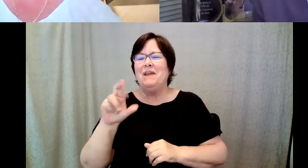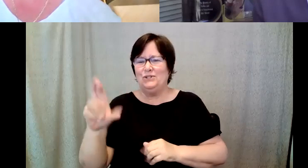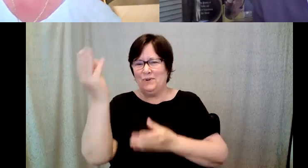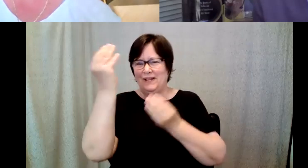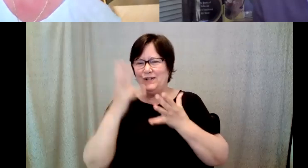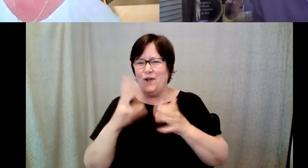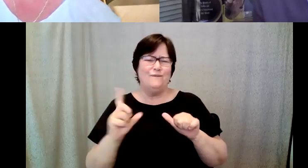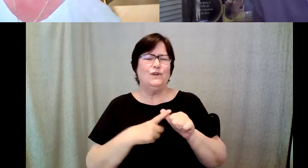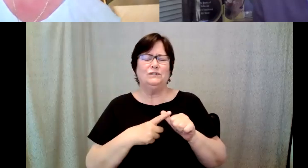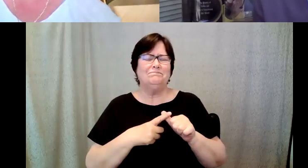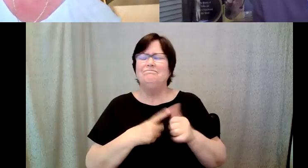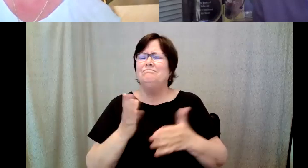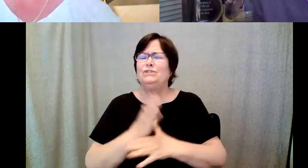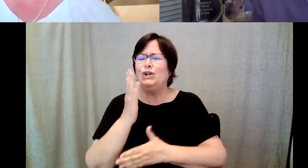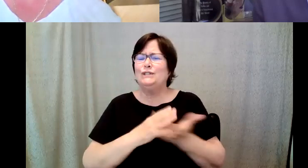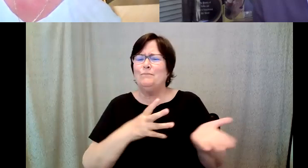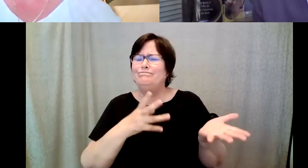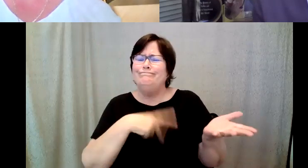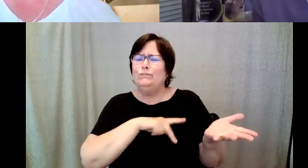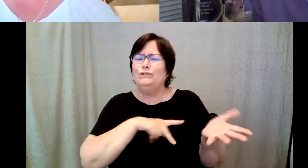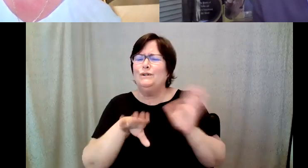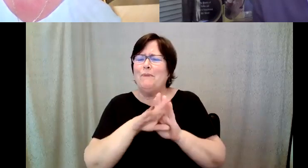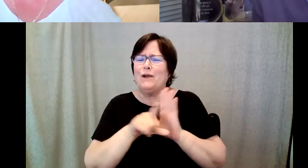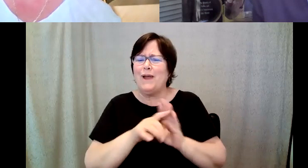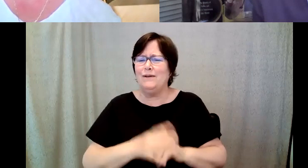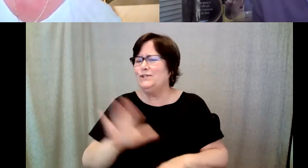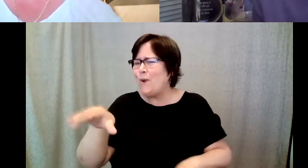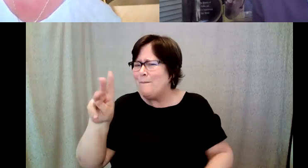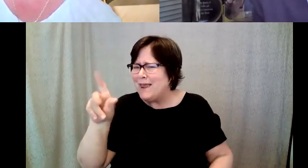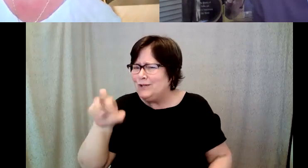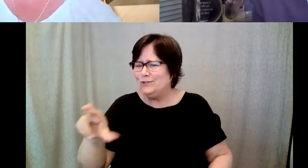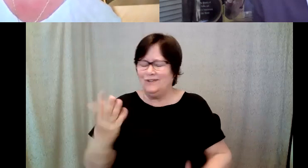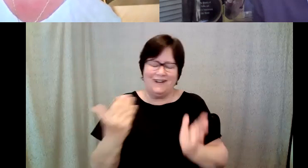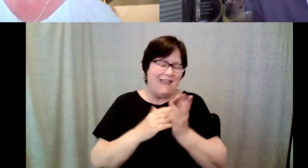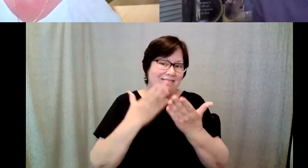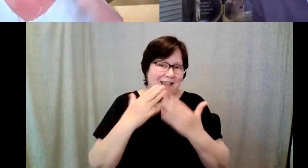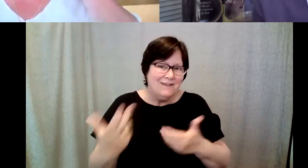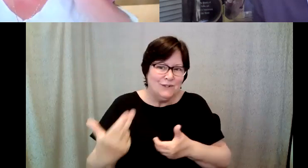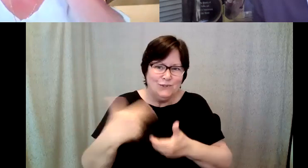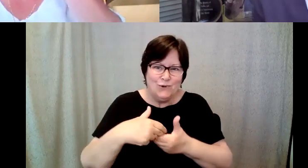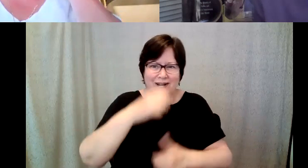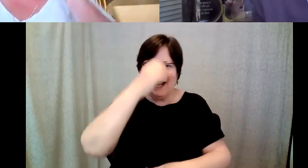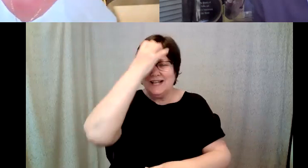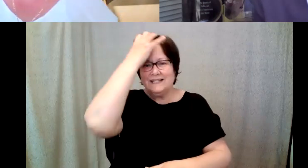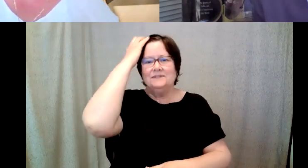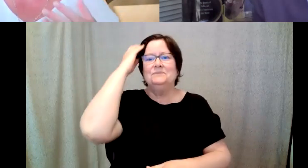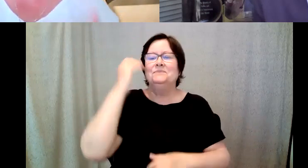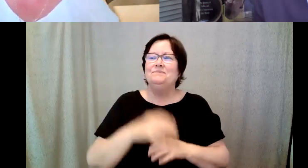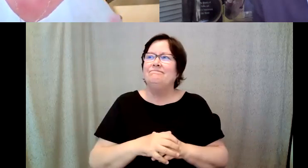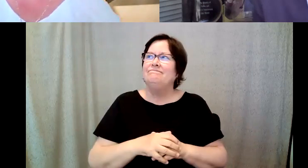background and some insights on Major again thanks for joining us this maybe this evening